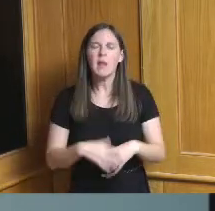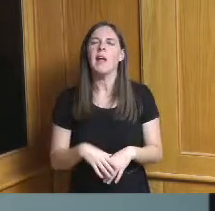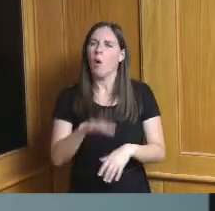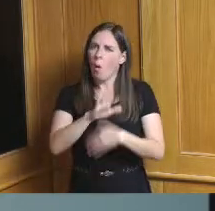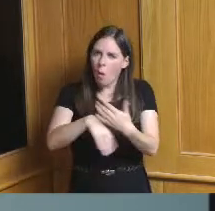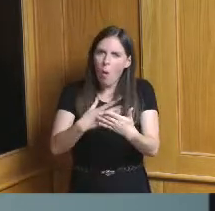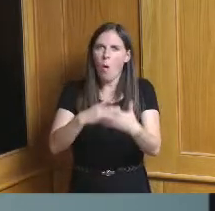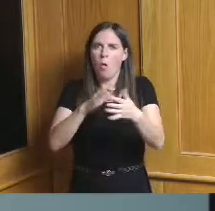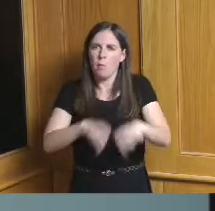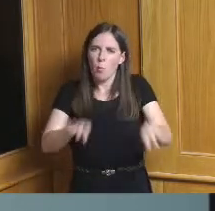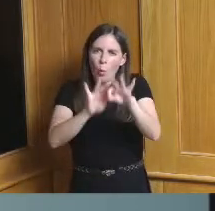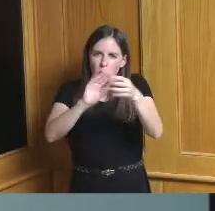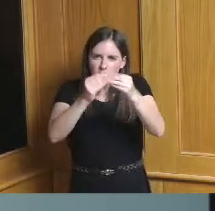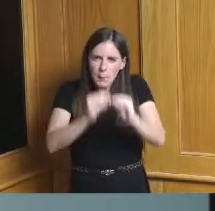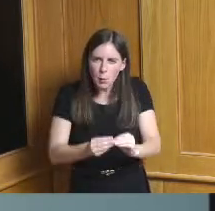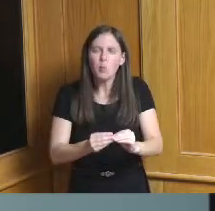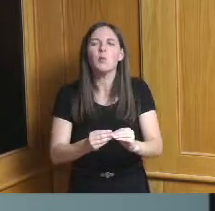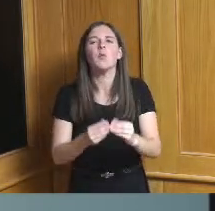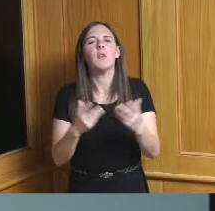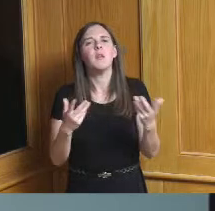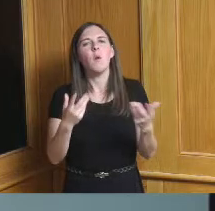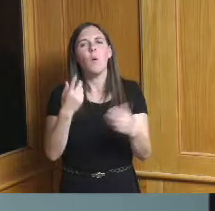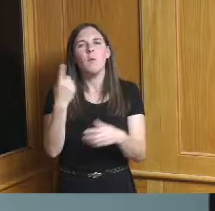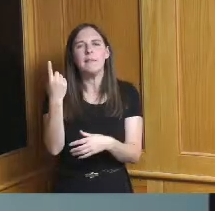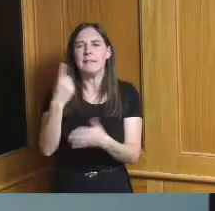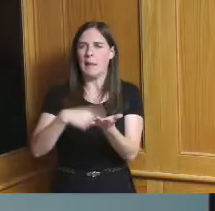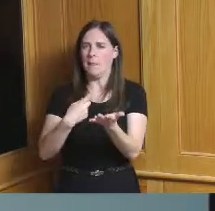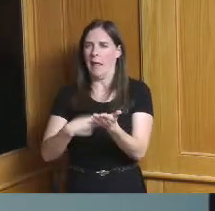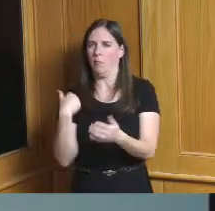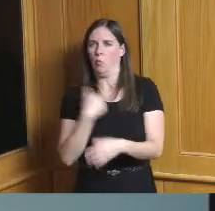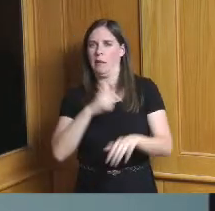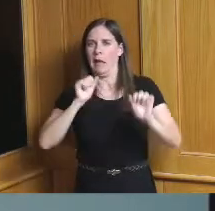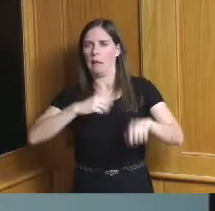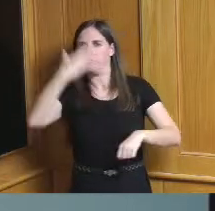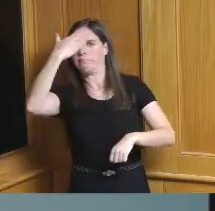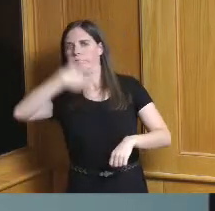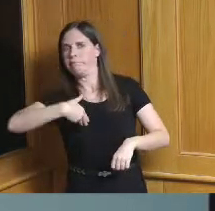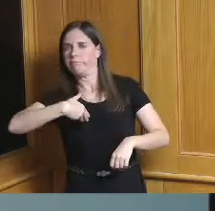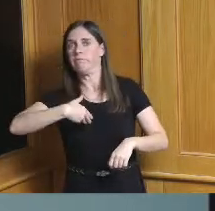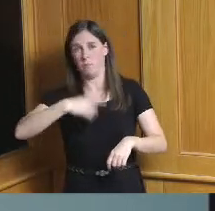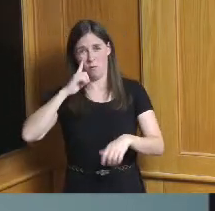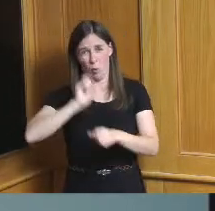one of the things that you sometimes can miss when you're counting job numbers is that some